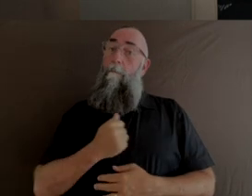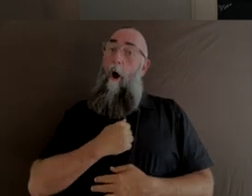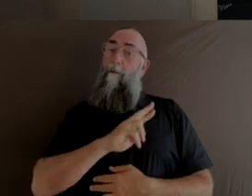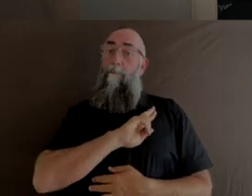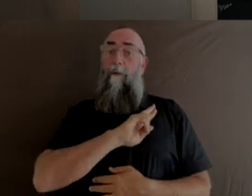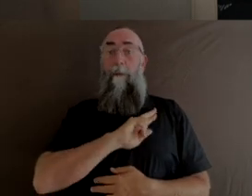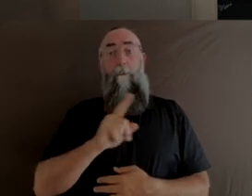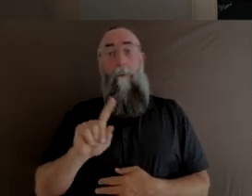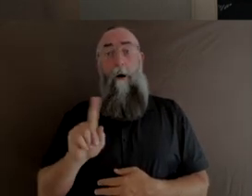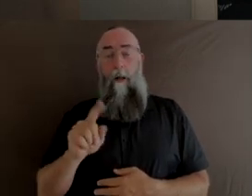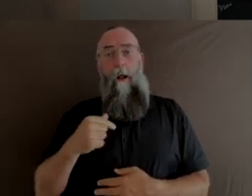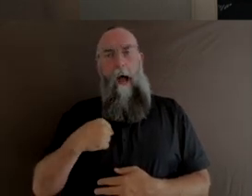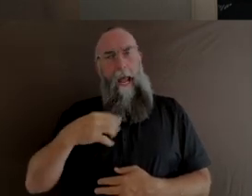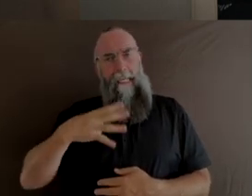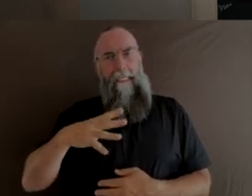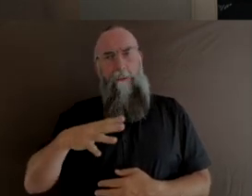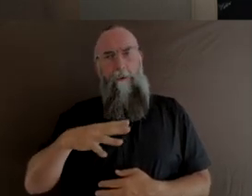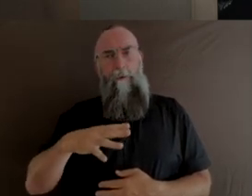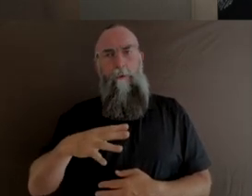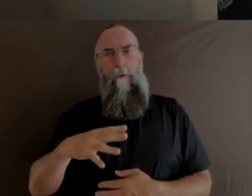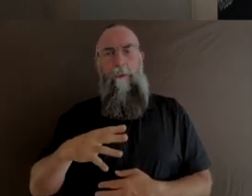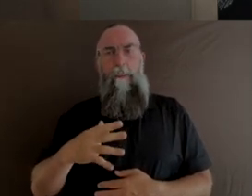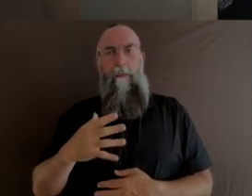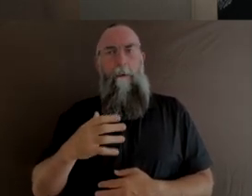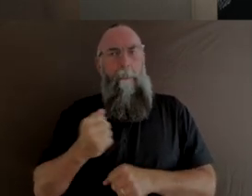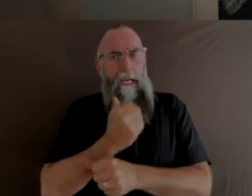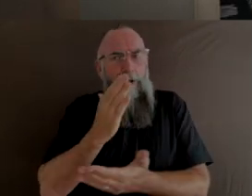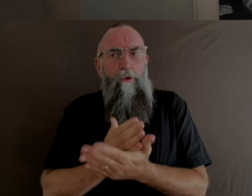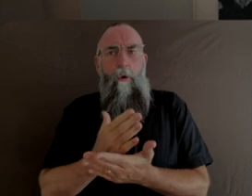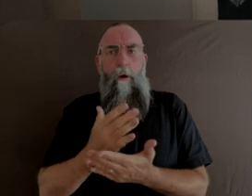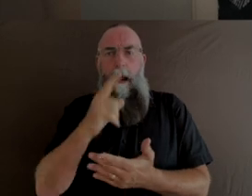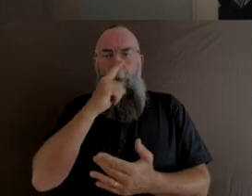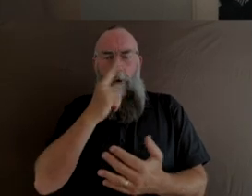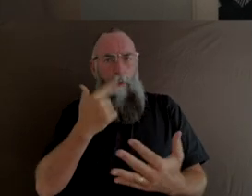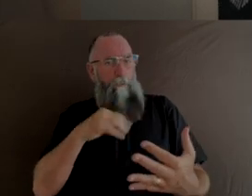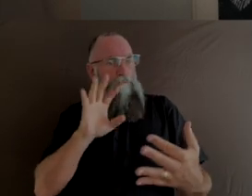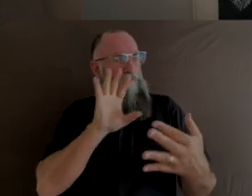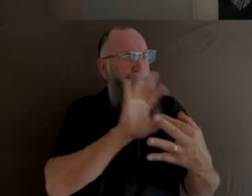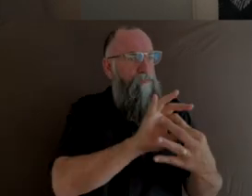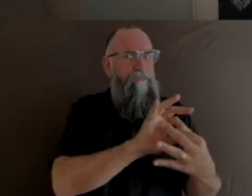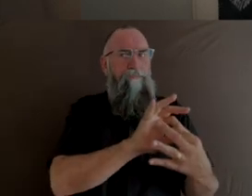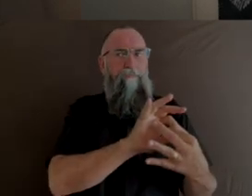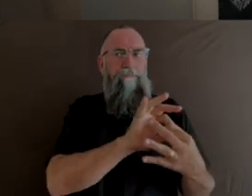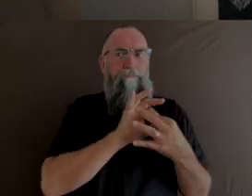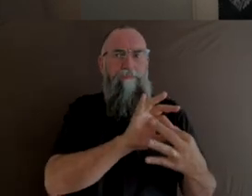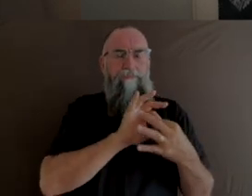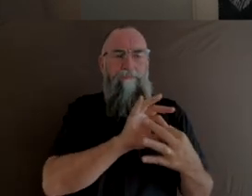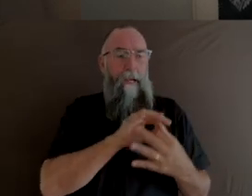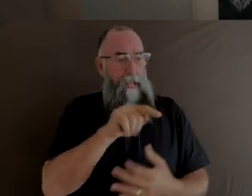is to ensure that the people that I connect with are connected with their essence,